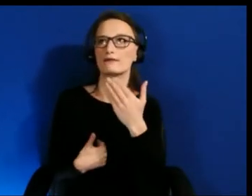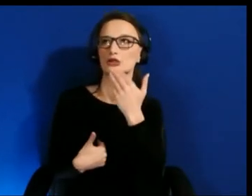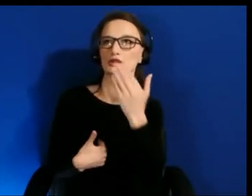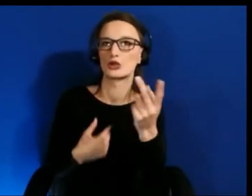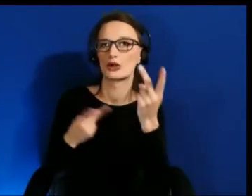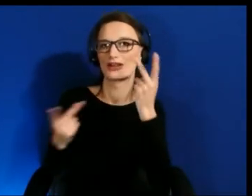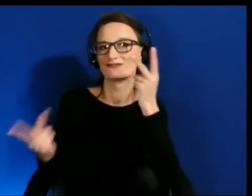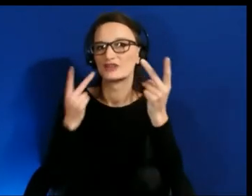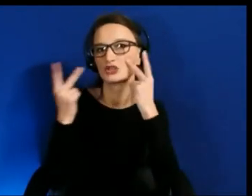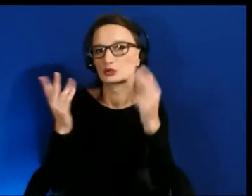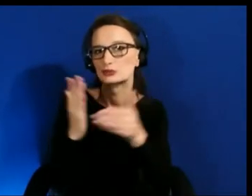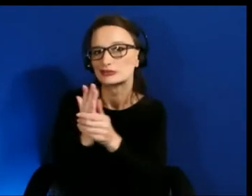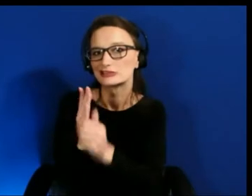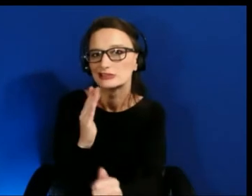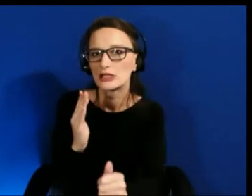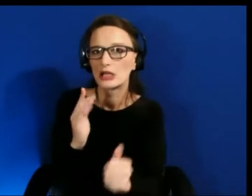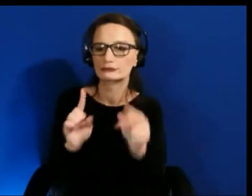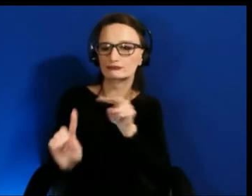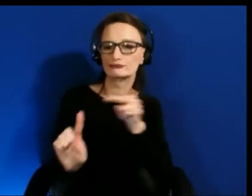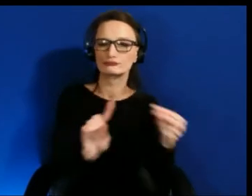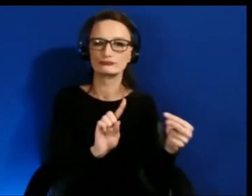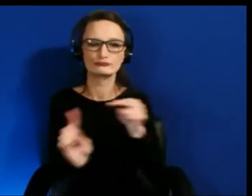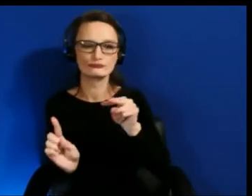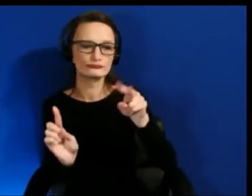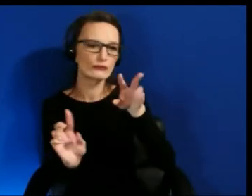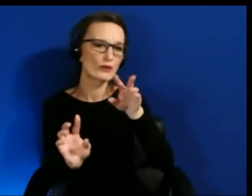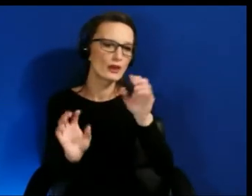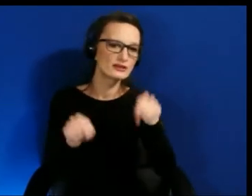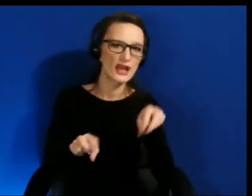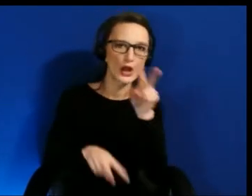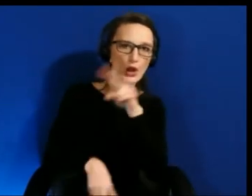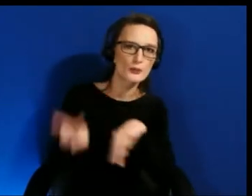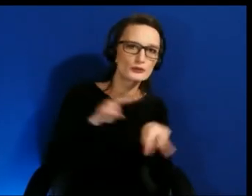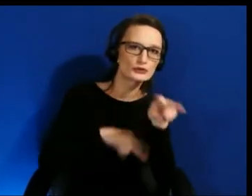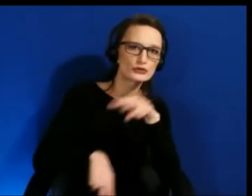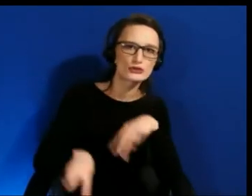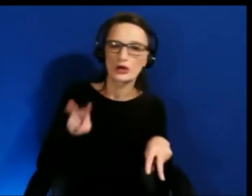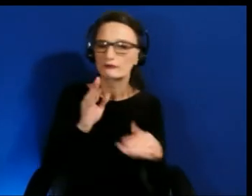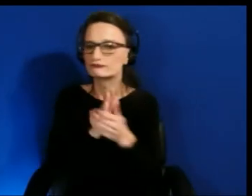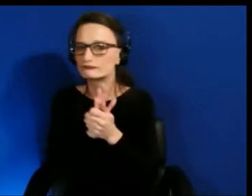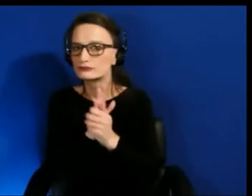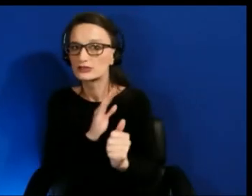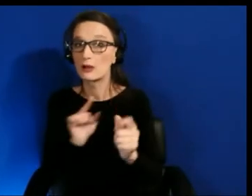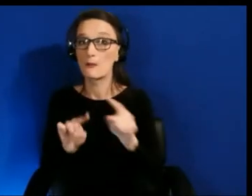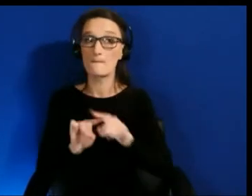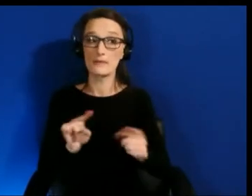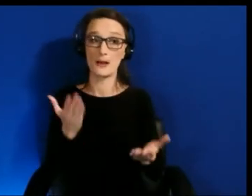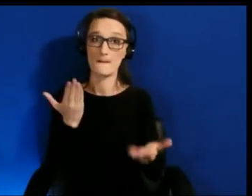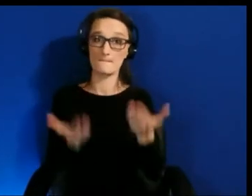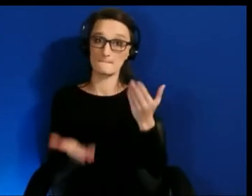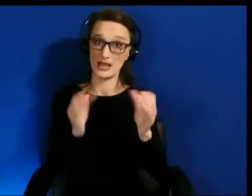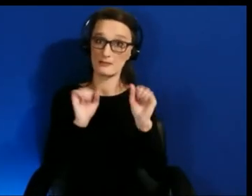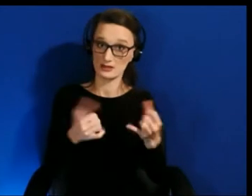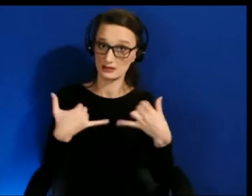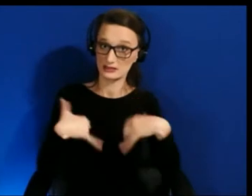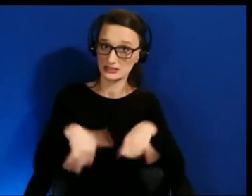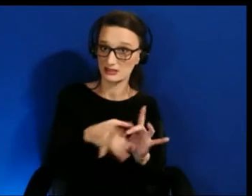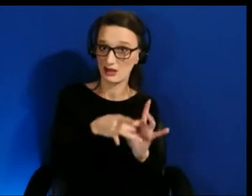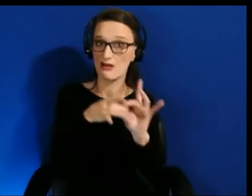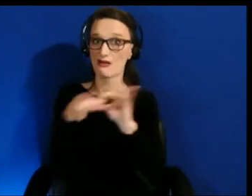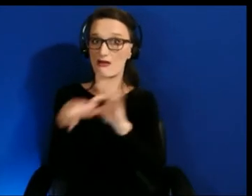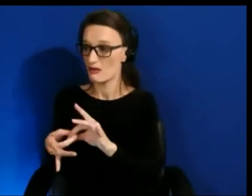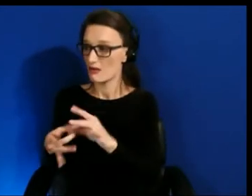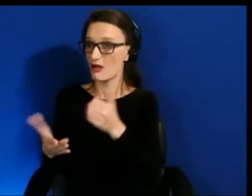observational acuity, they may actually be able to help with an innovation related to music, to things that you think